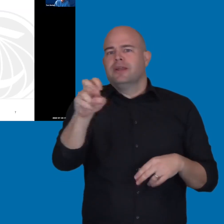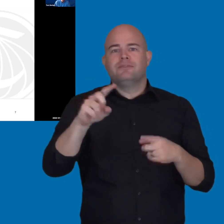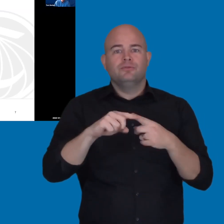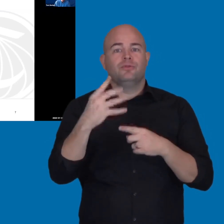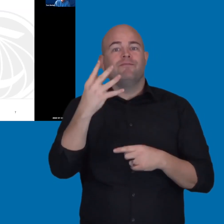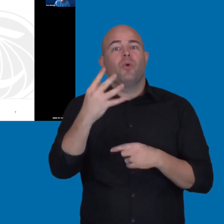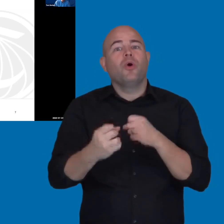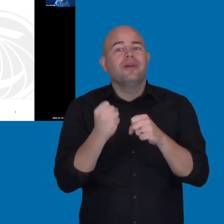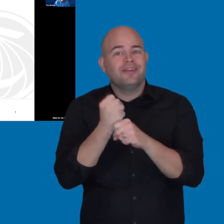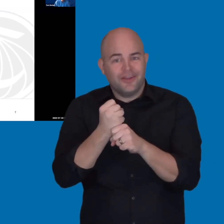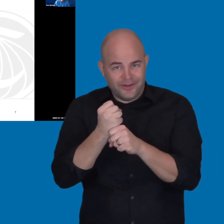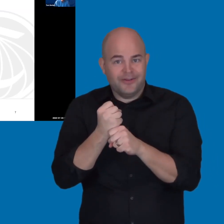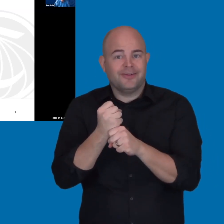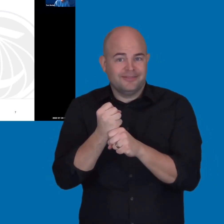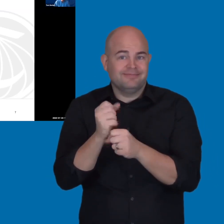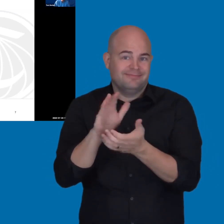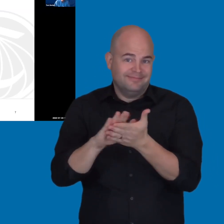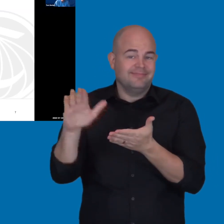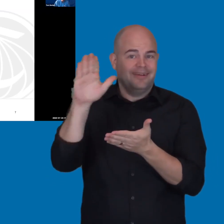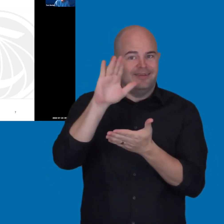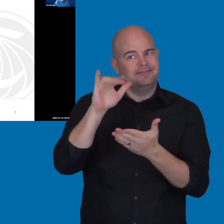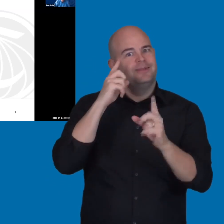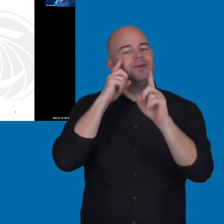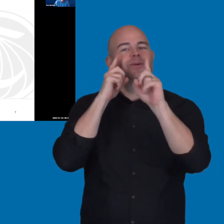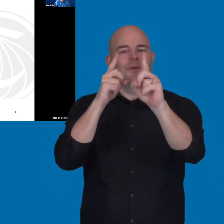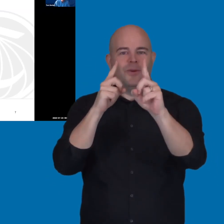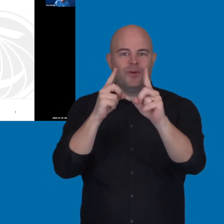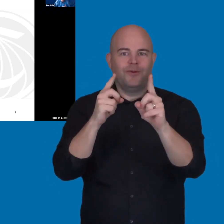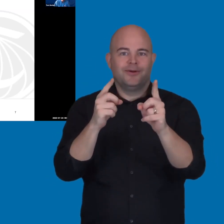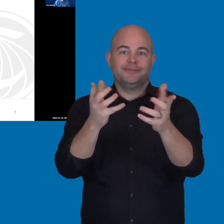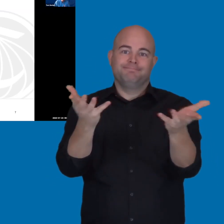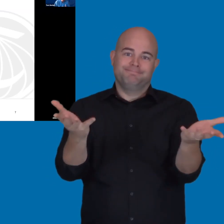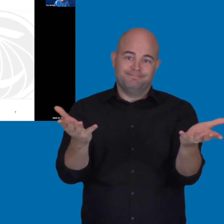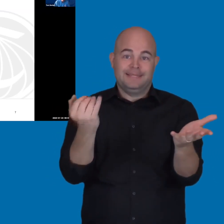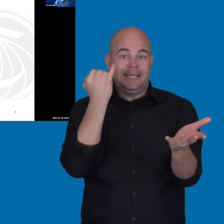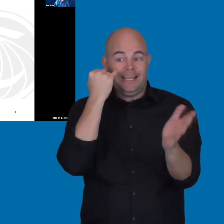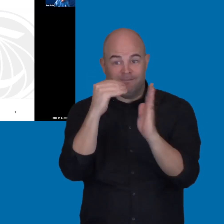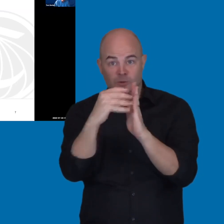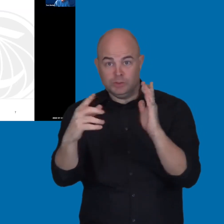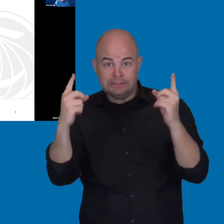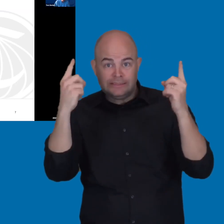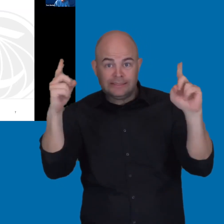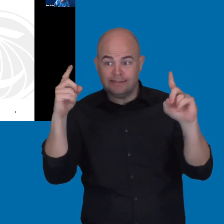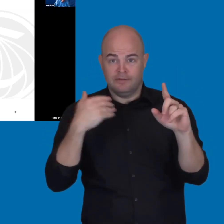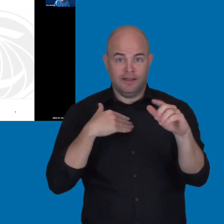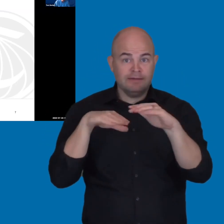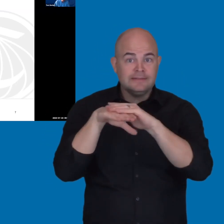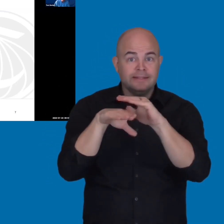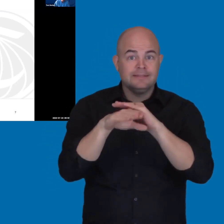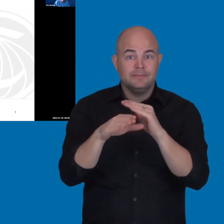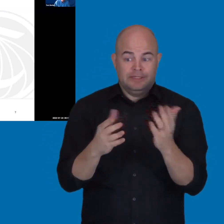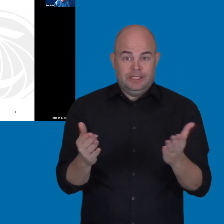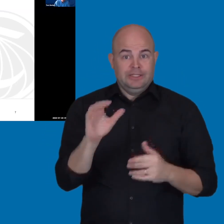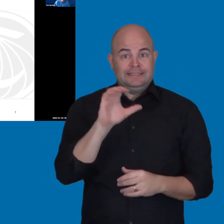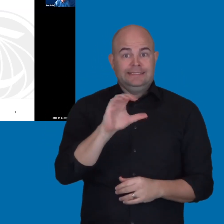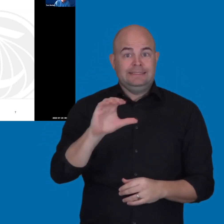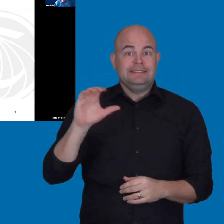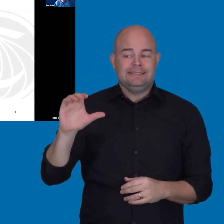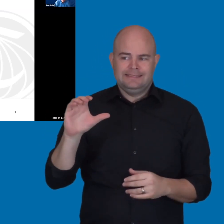That's something that accessibility and ensuring that our students are successful while they're in the CCC is really critical.